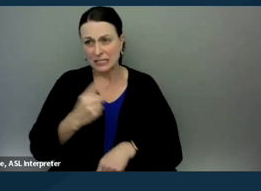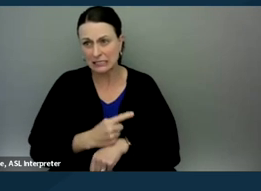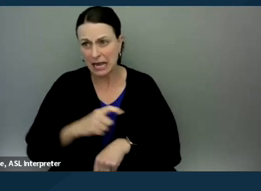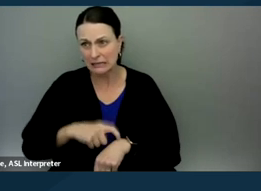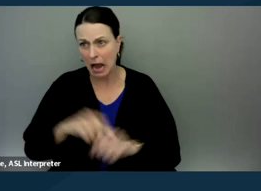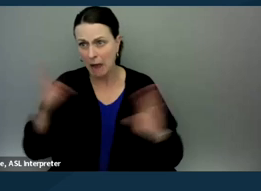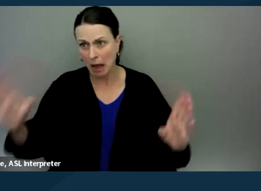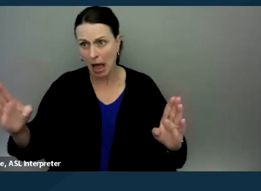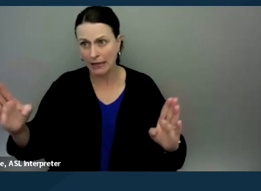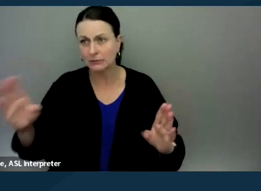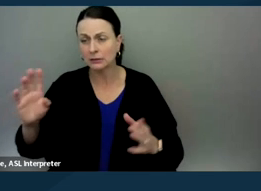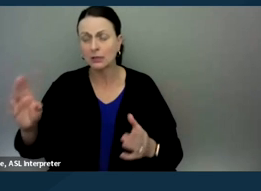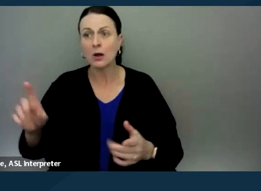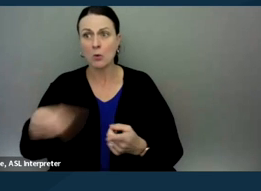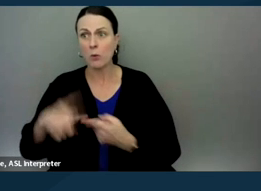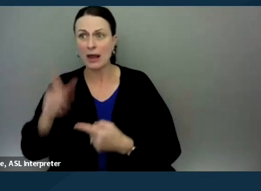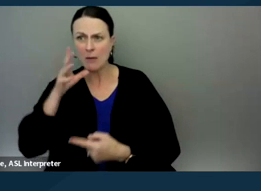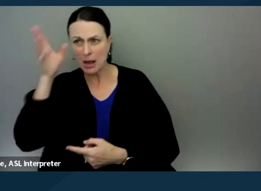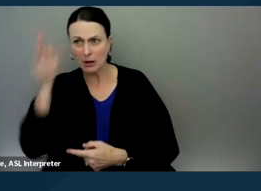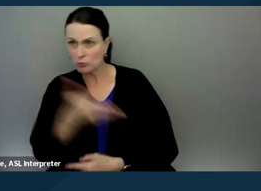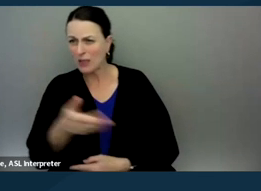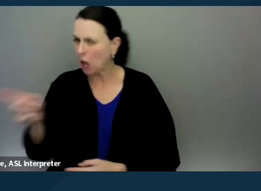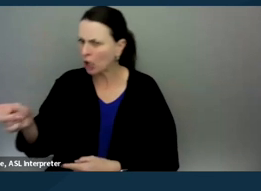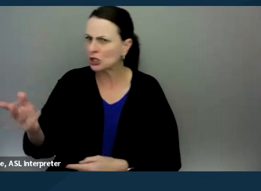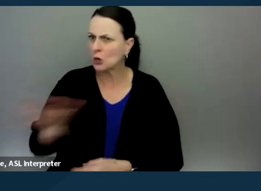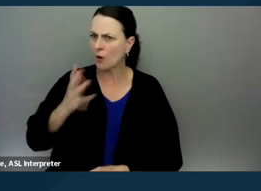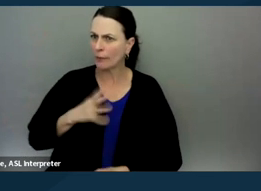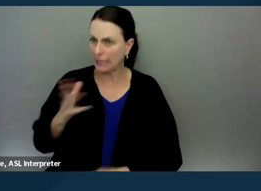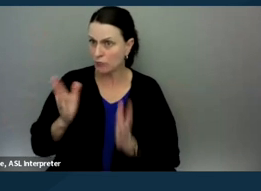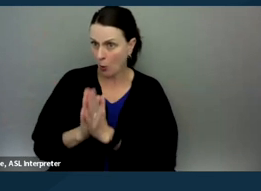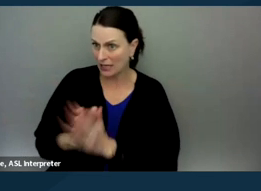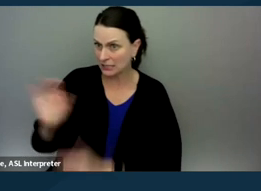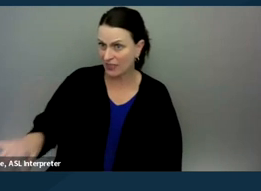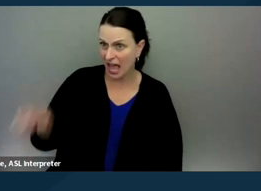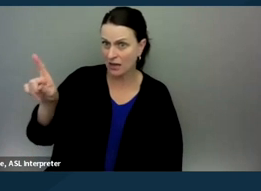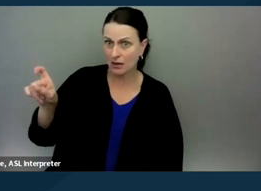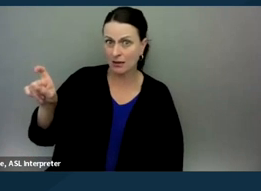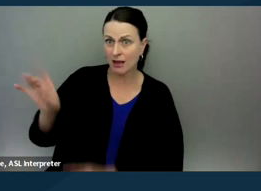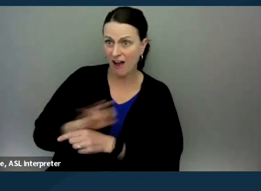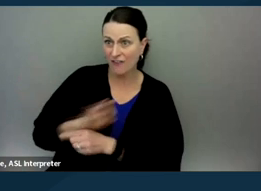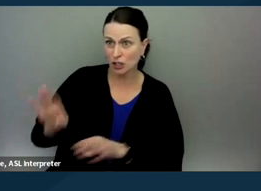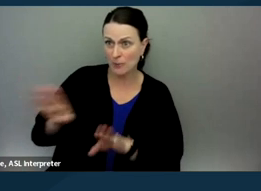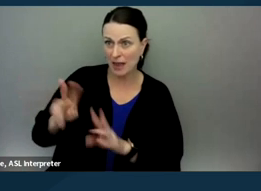once a parent submits a request. Parent are you formally requesting a functional behavior assessment?